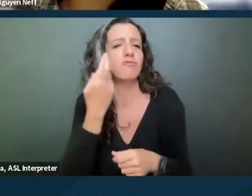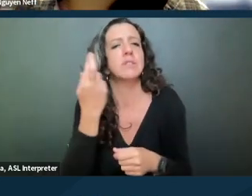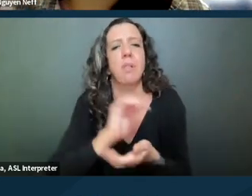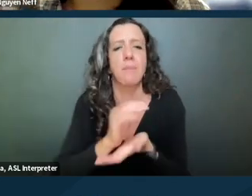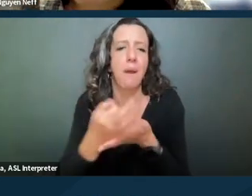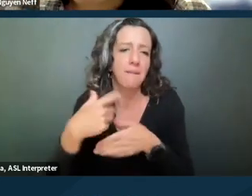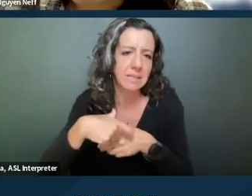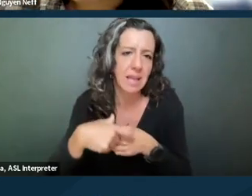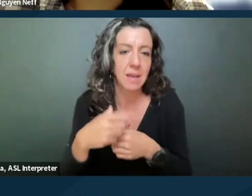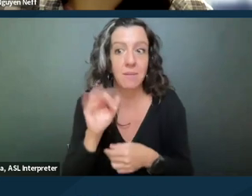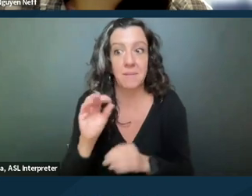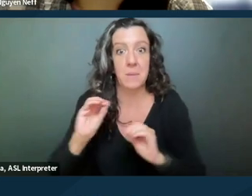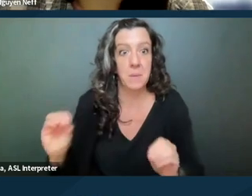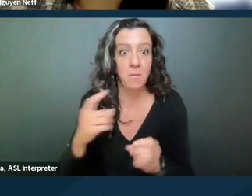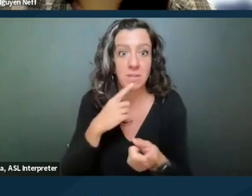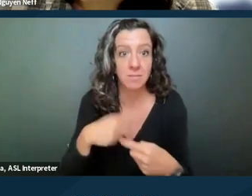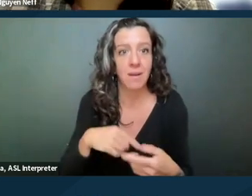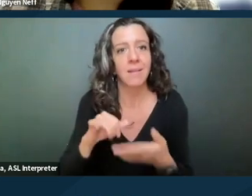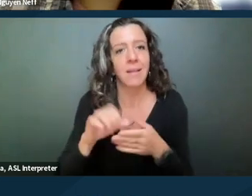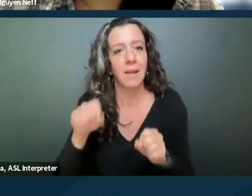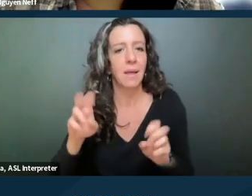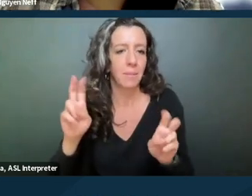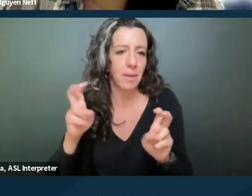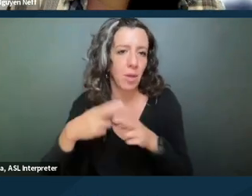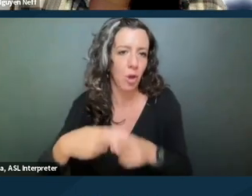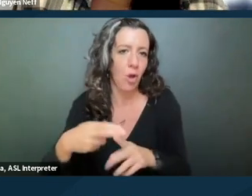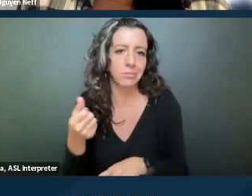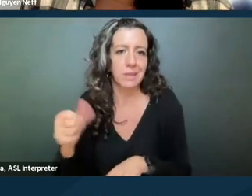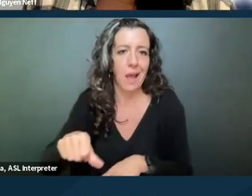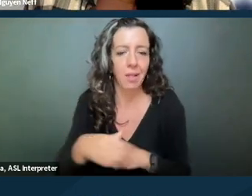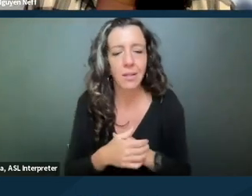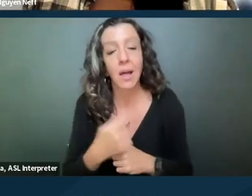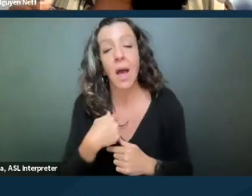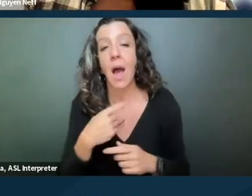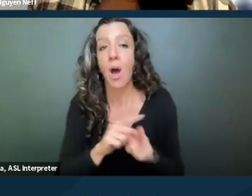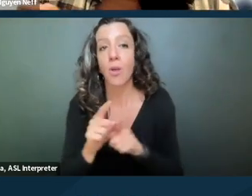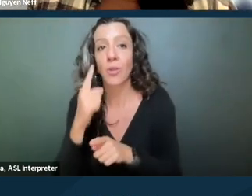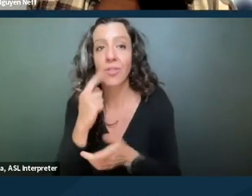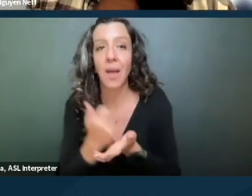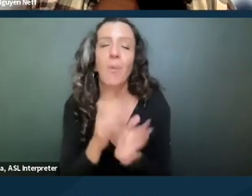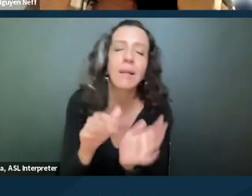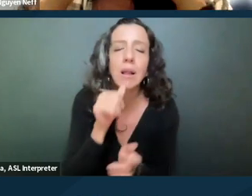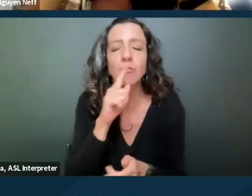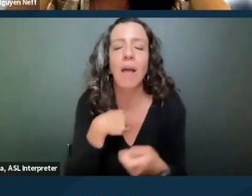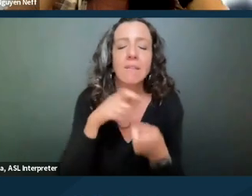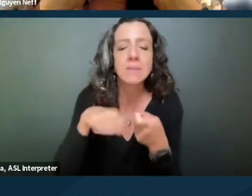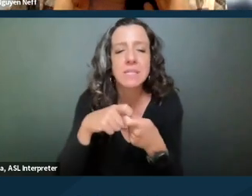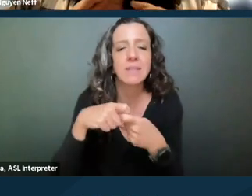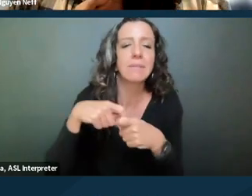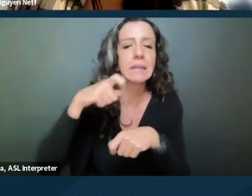and a lack of response can be effectively a denial. I still think it's helpful too. So there's not like a prescribed specific time in the law,